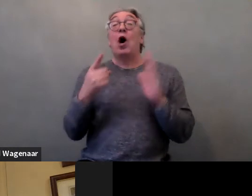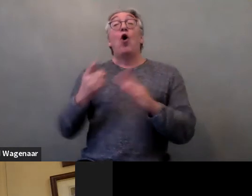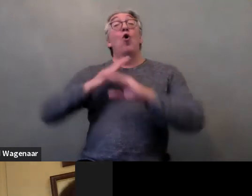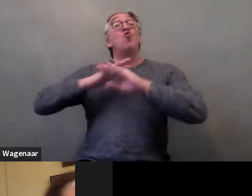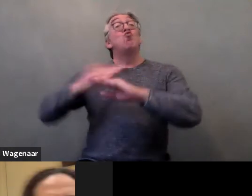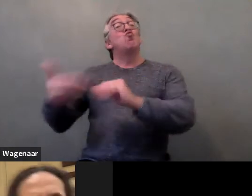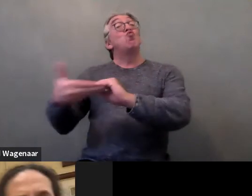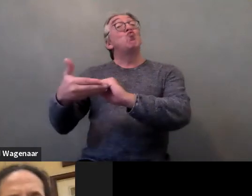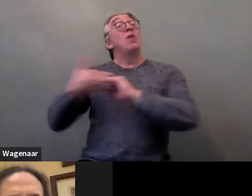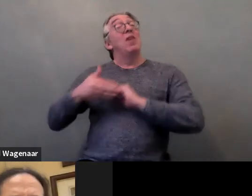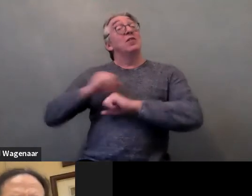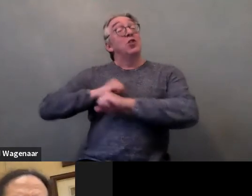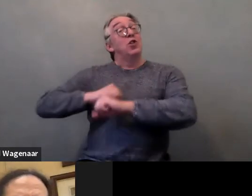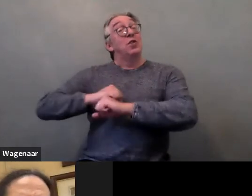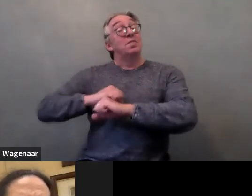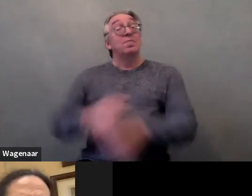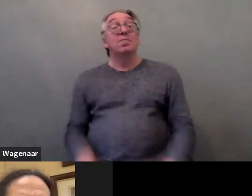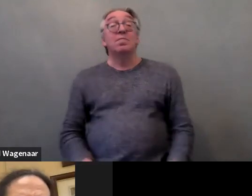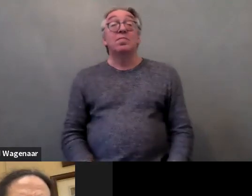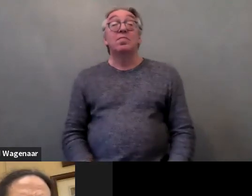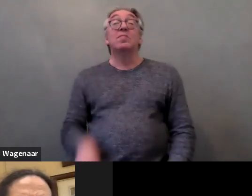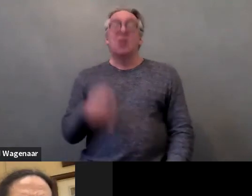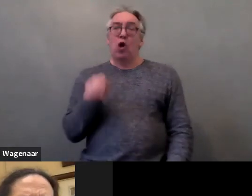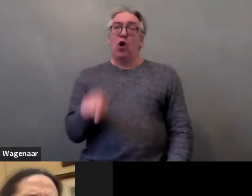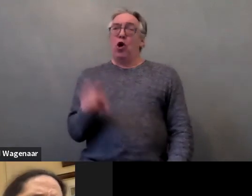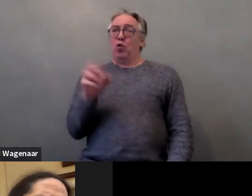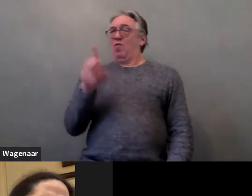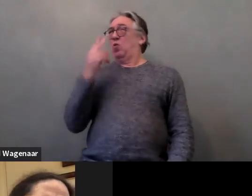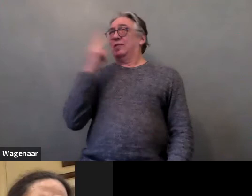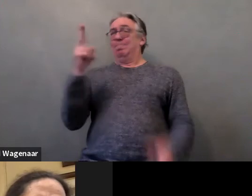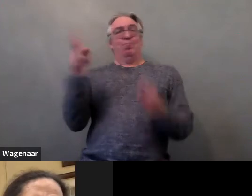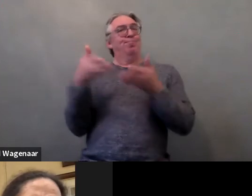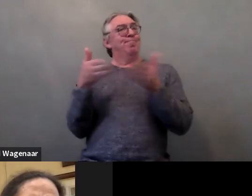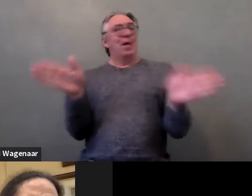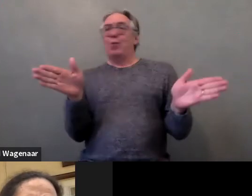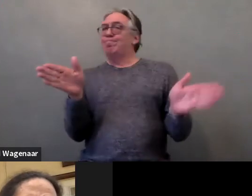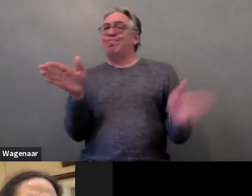There was a lack of awareness of the needs of women with disabilities.